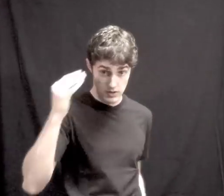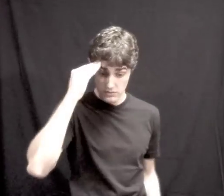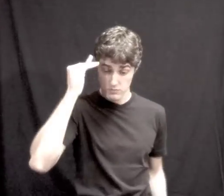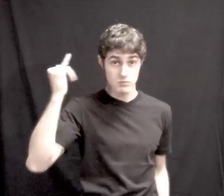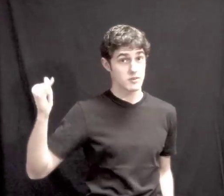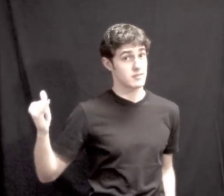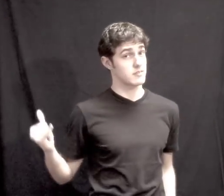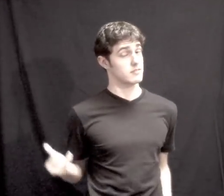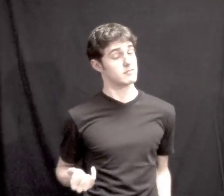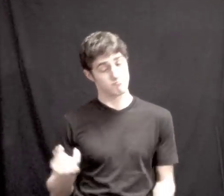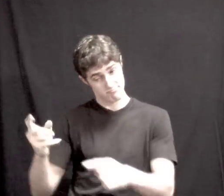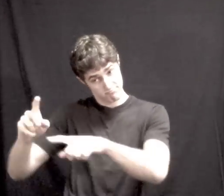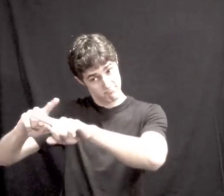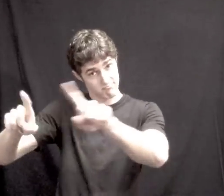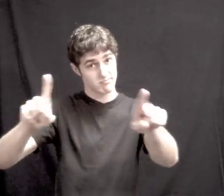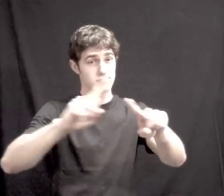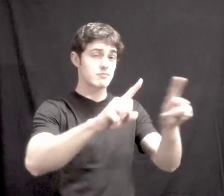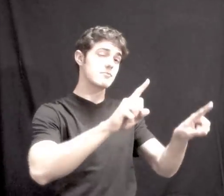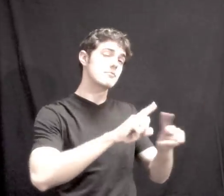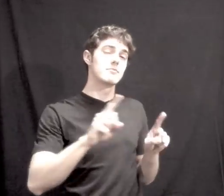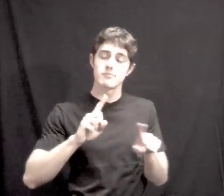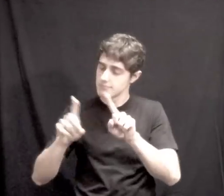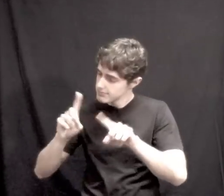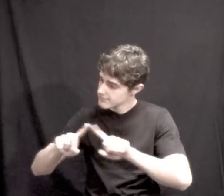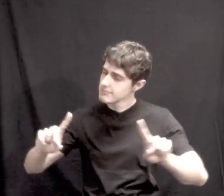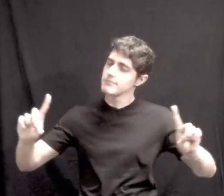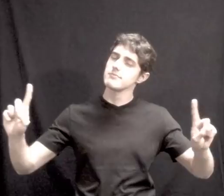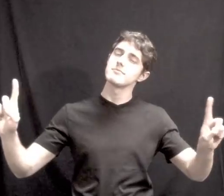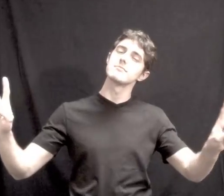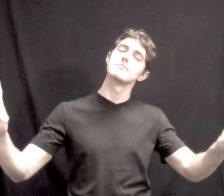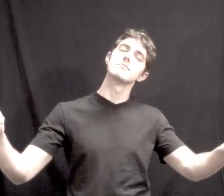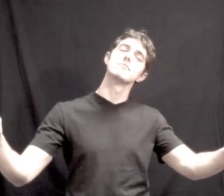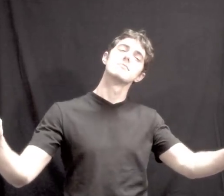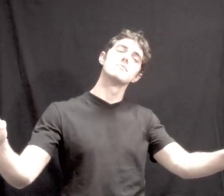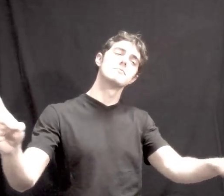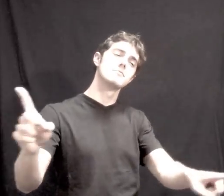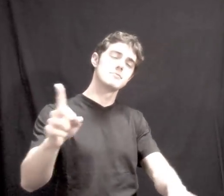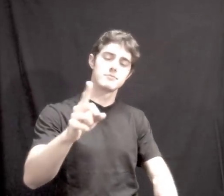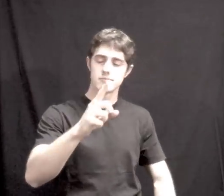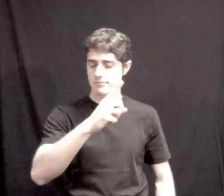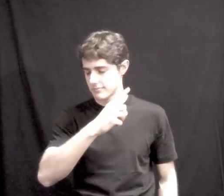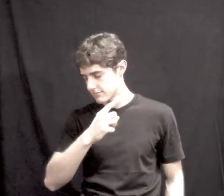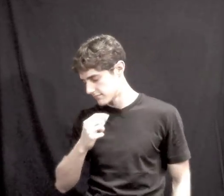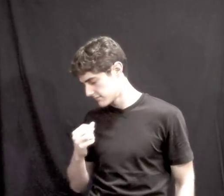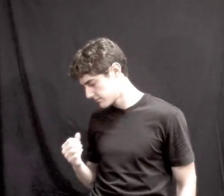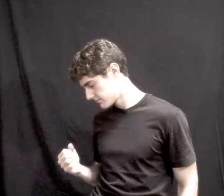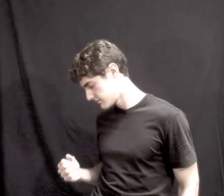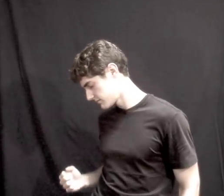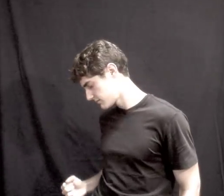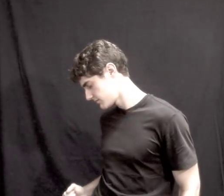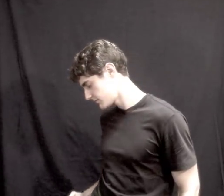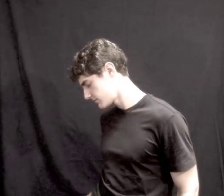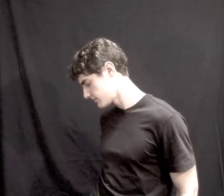'Cause everything is never as it seems WHY? VARIETY (When I fall asleep)